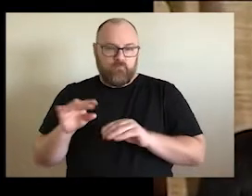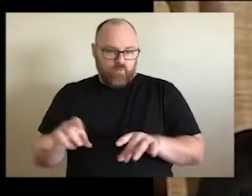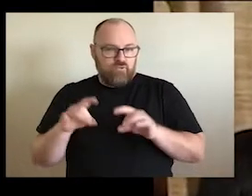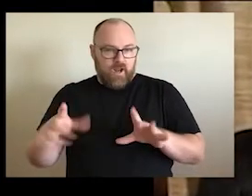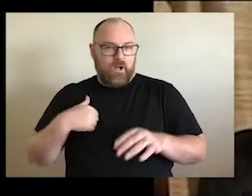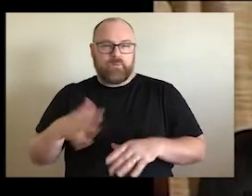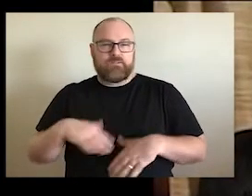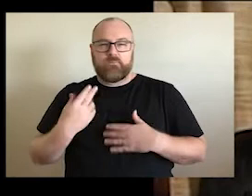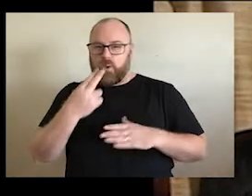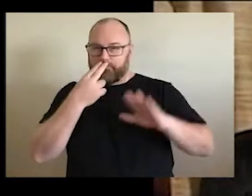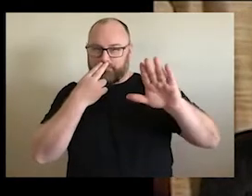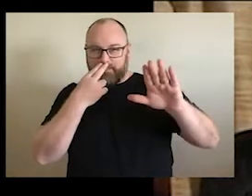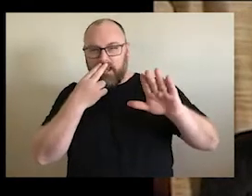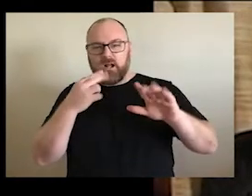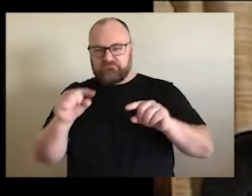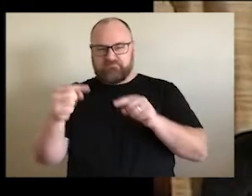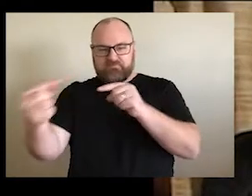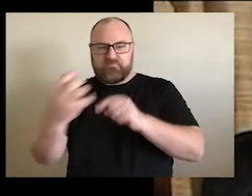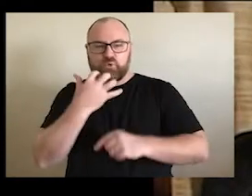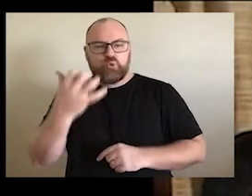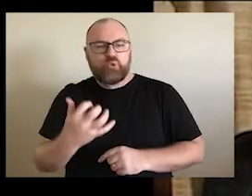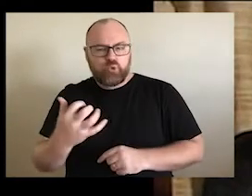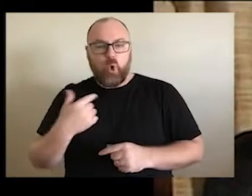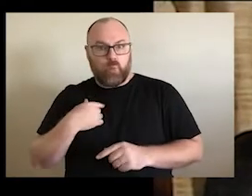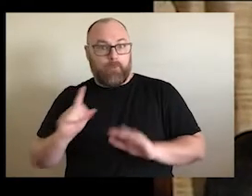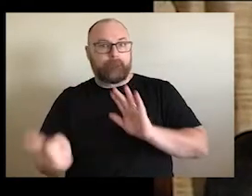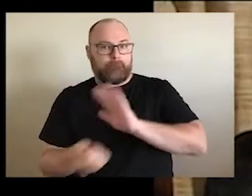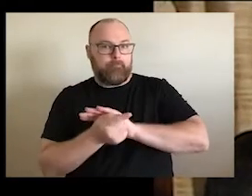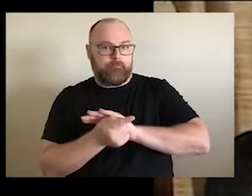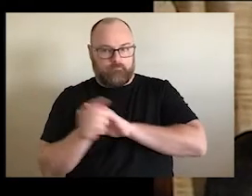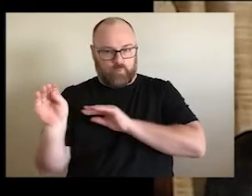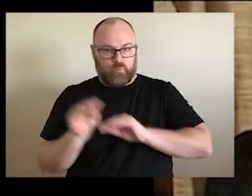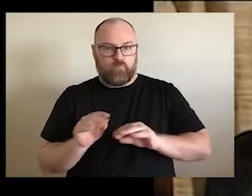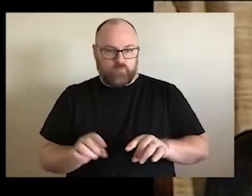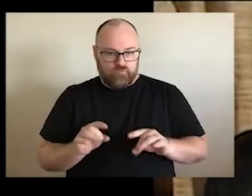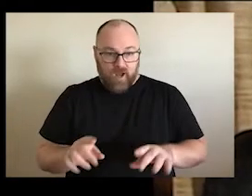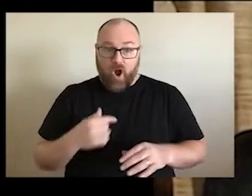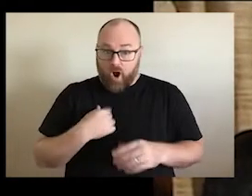genocide against the Jews. And so I understand the feelings of of